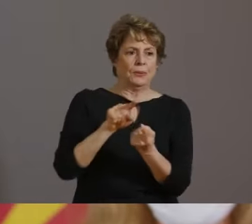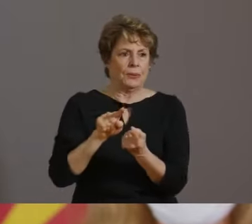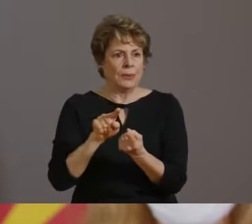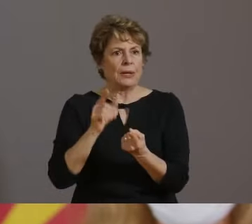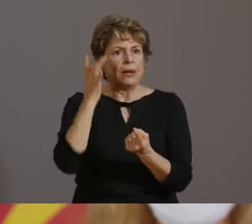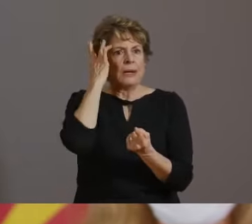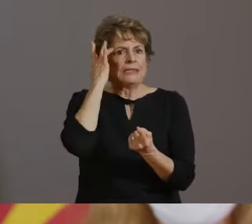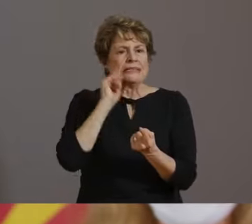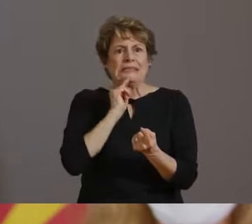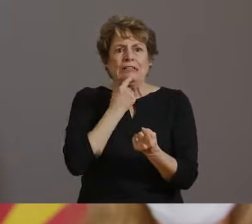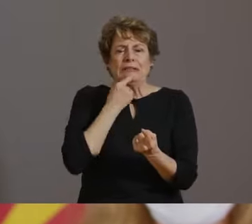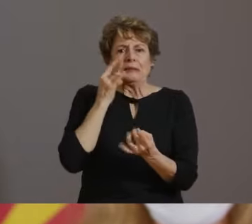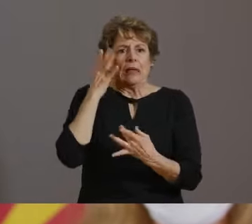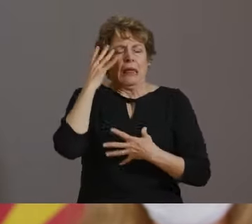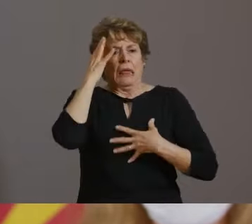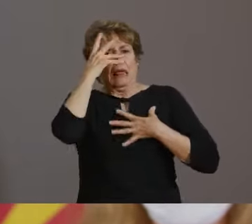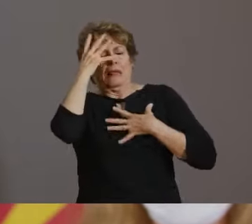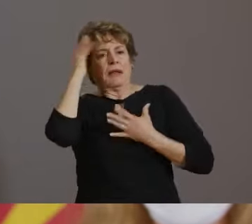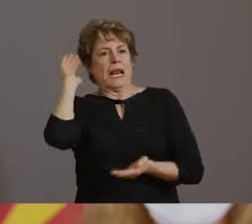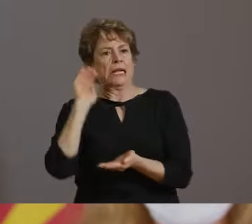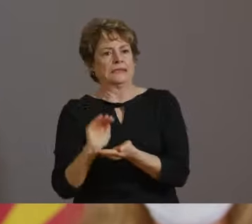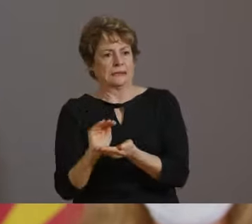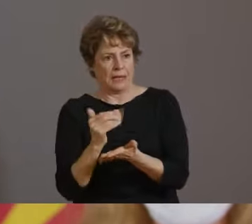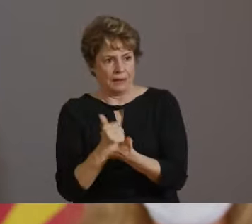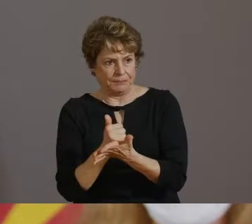WHO DO CONTRACT THE FLU.